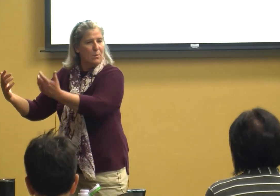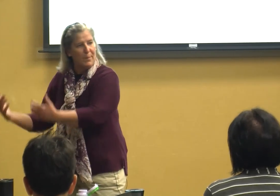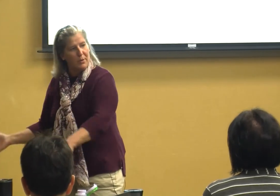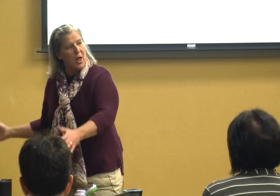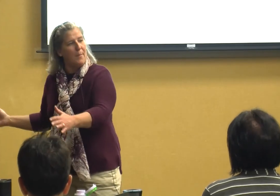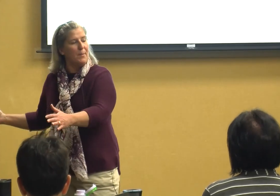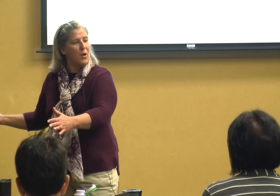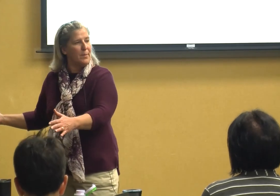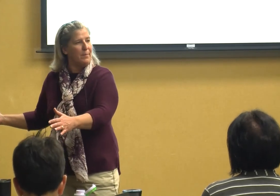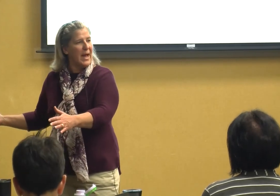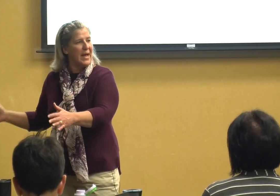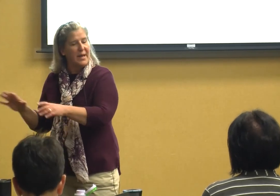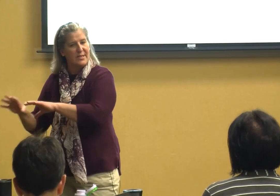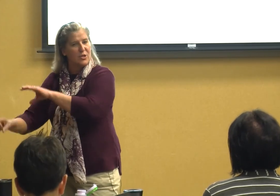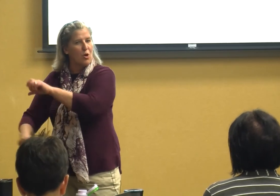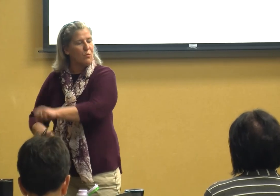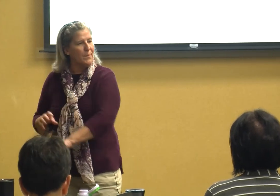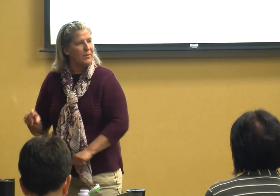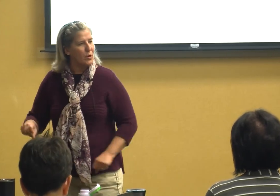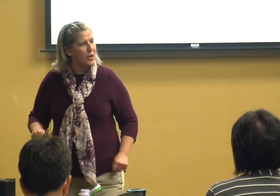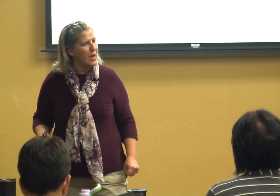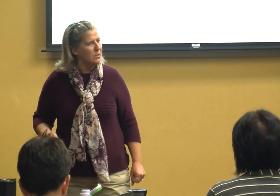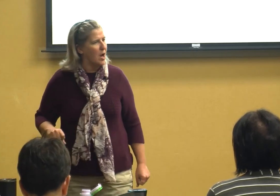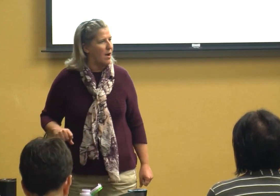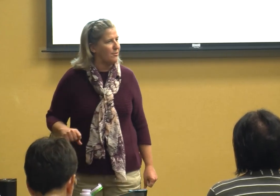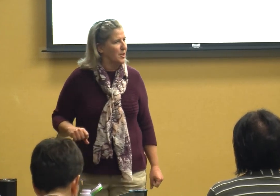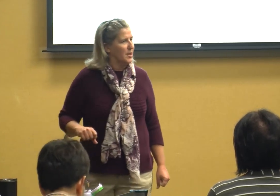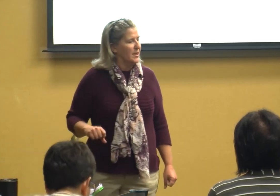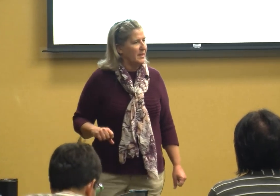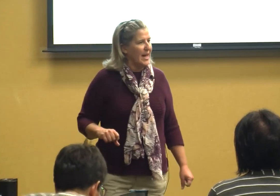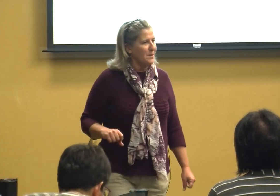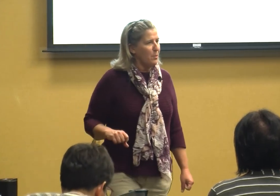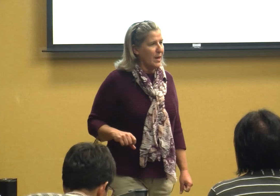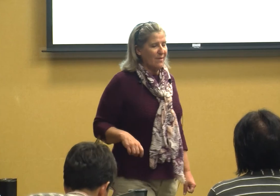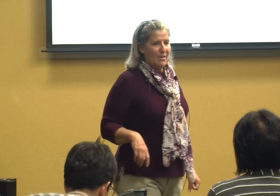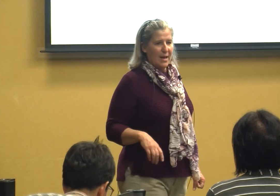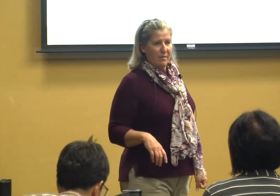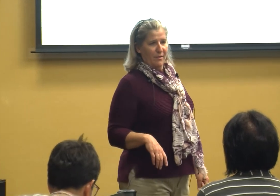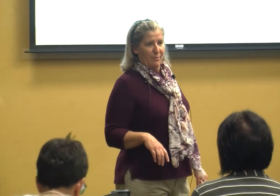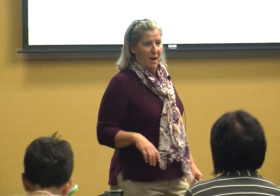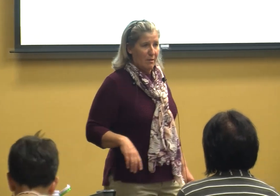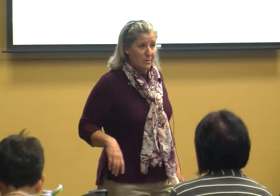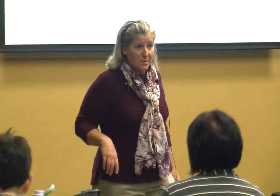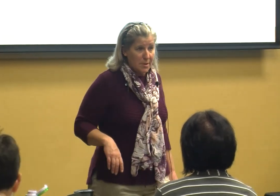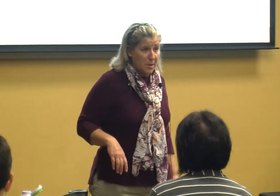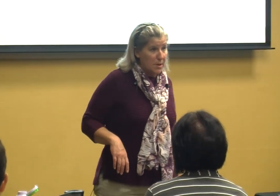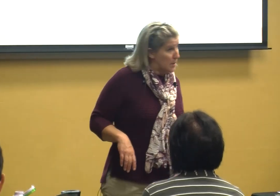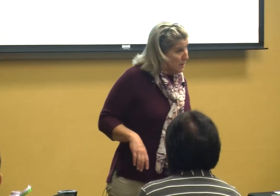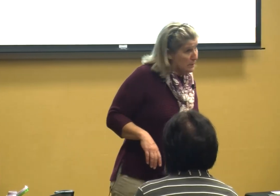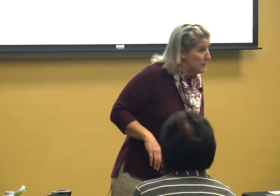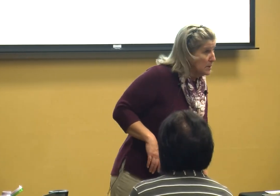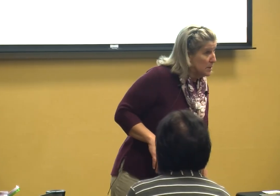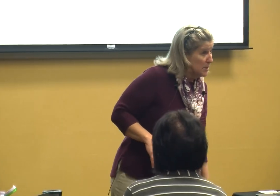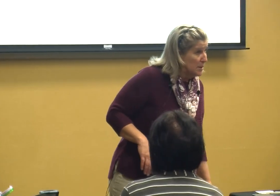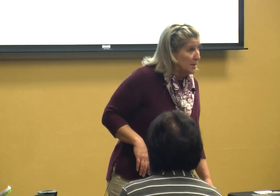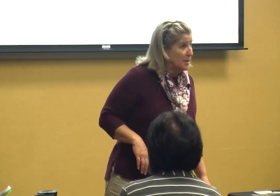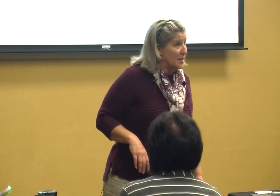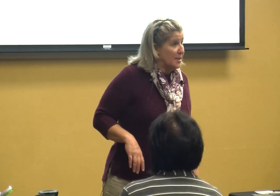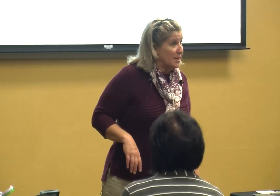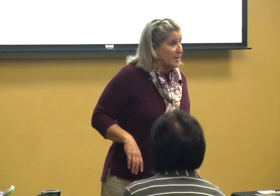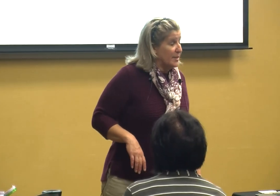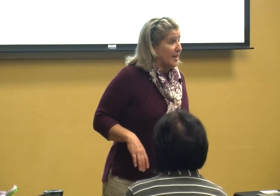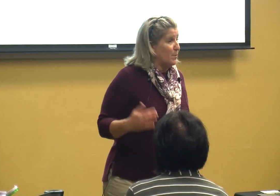we plop them on a bed and start ripping their clothes off that's pretty invasive folks can we